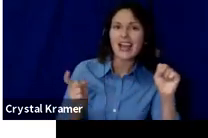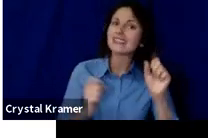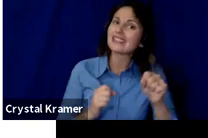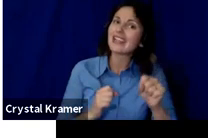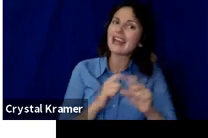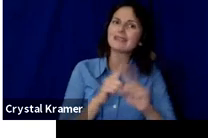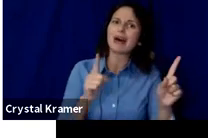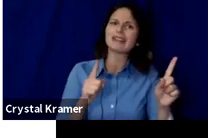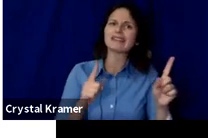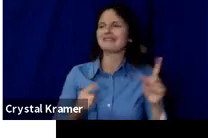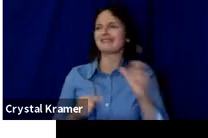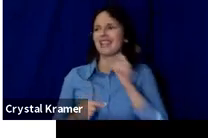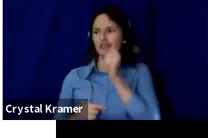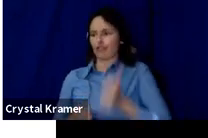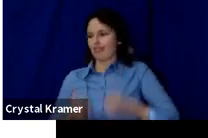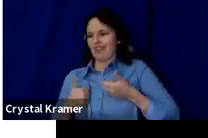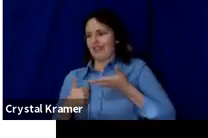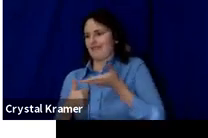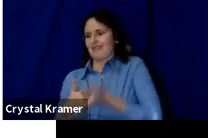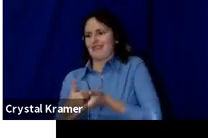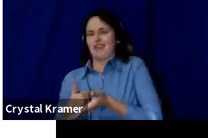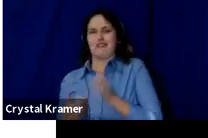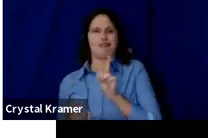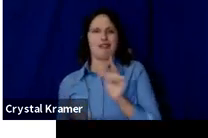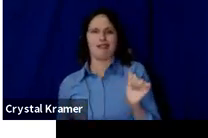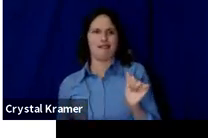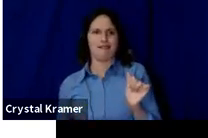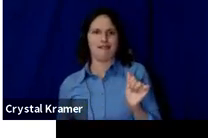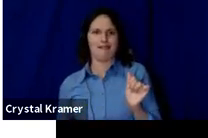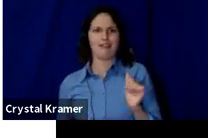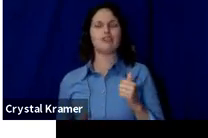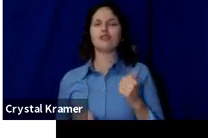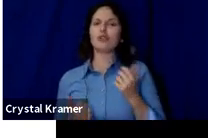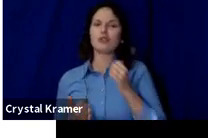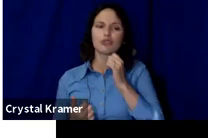fans to purchase tickets to experience your work.